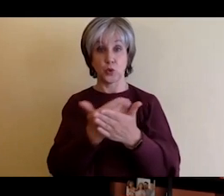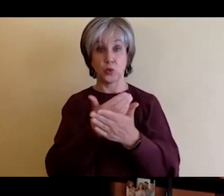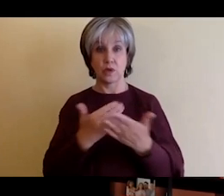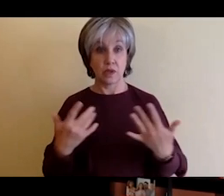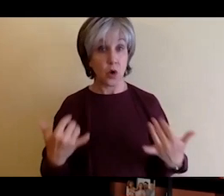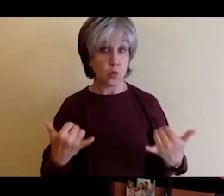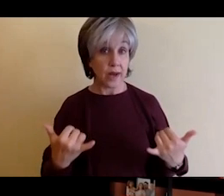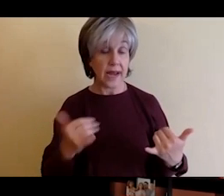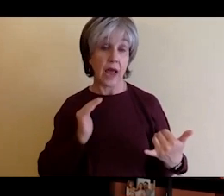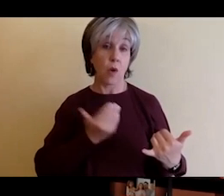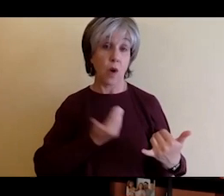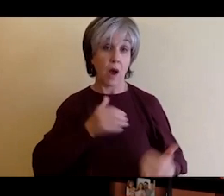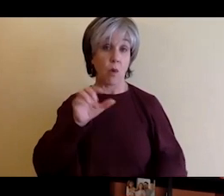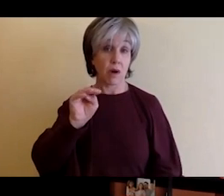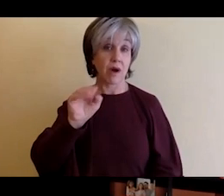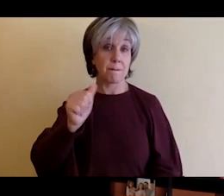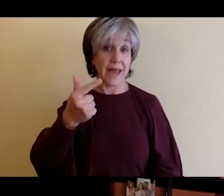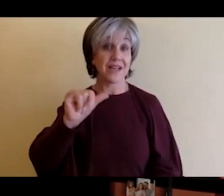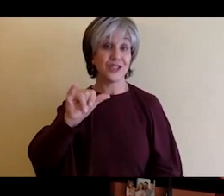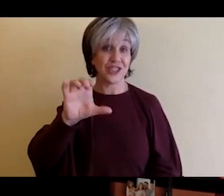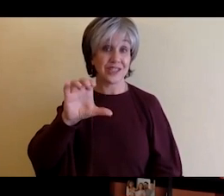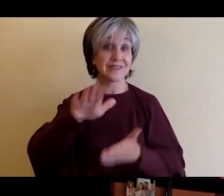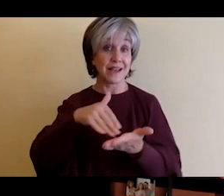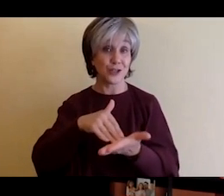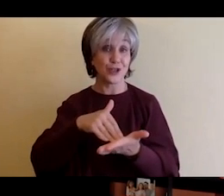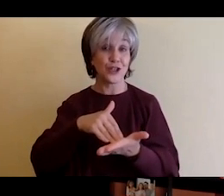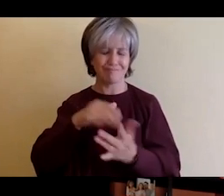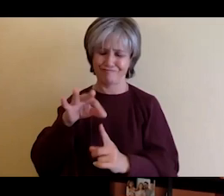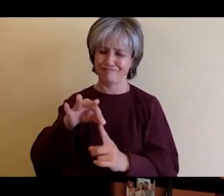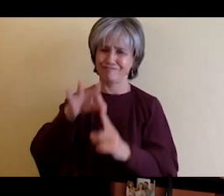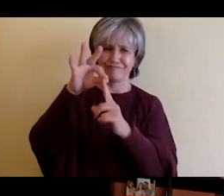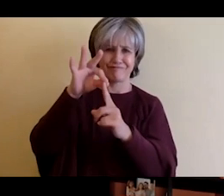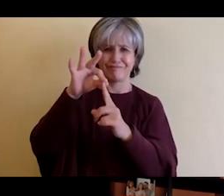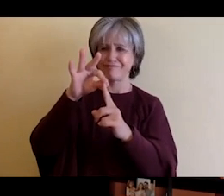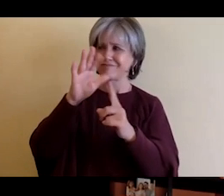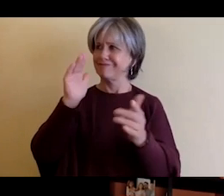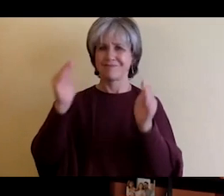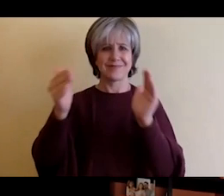unique places in the Northeast to do imaging research animation,